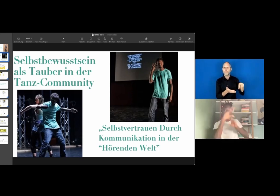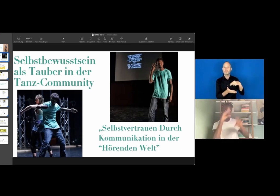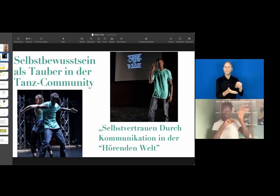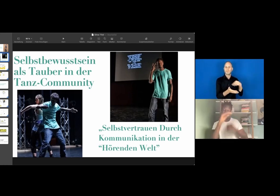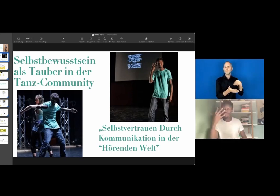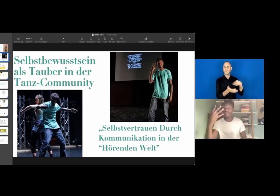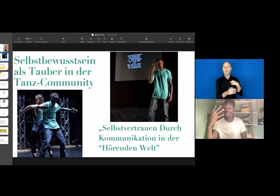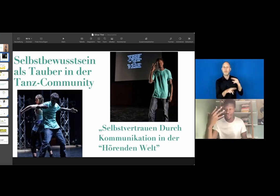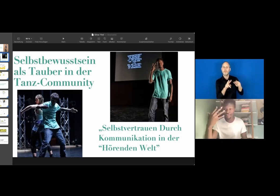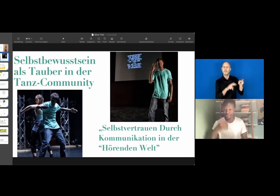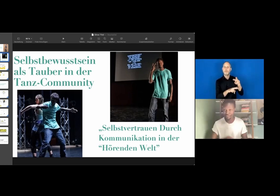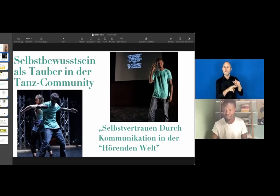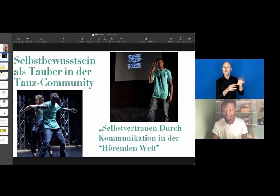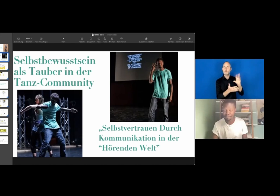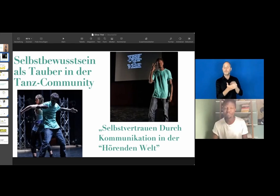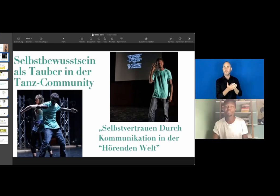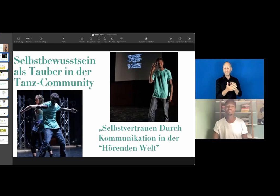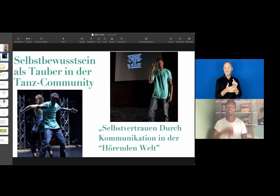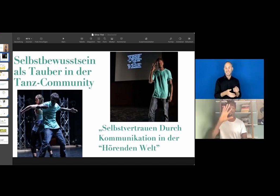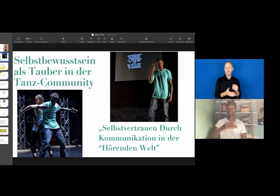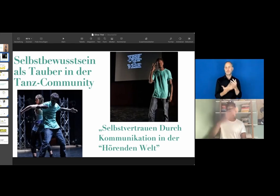And those are the five most important points for me.